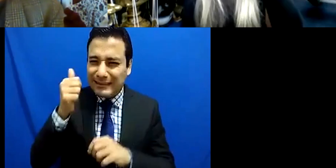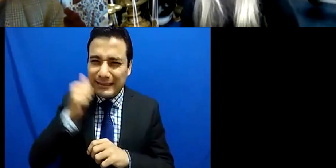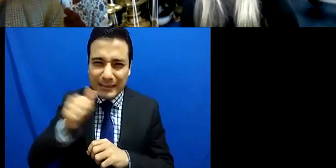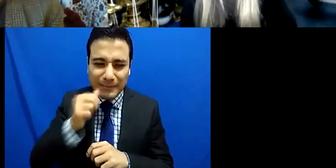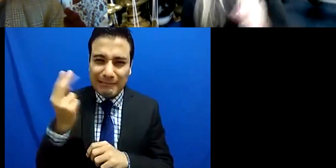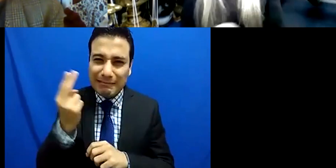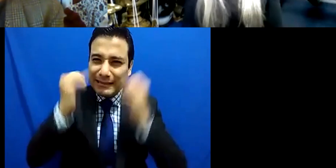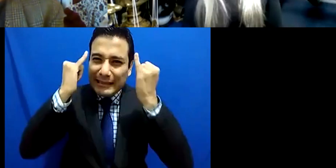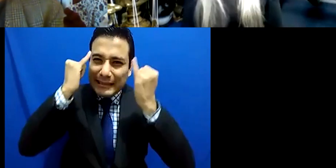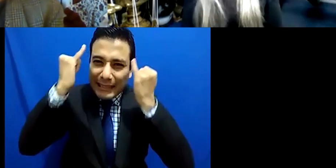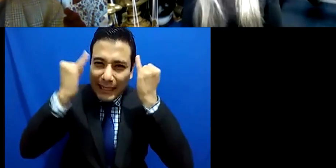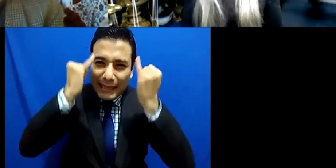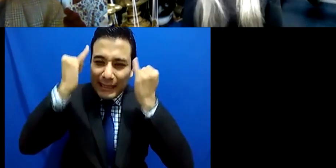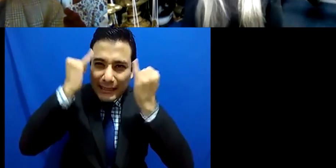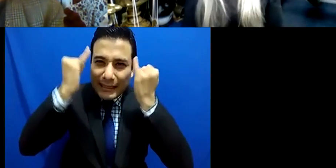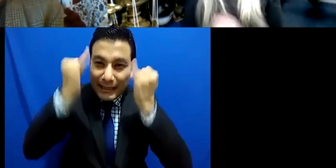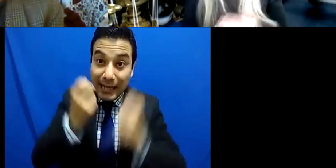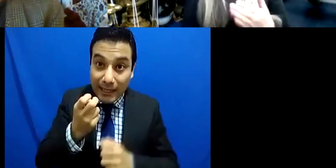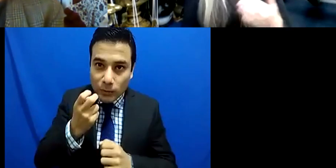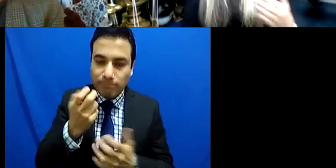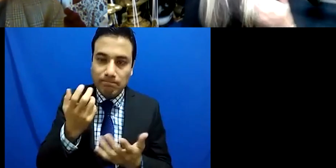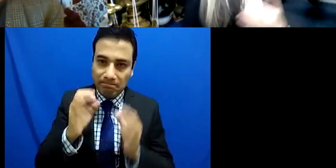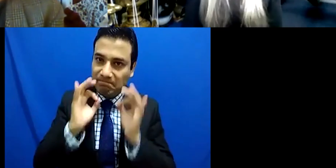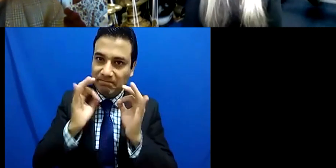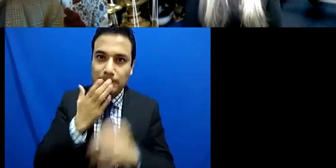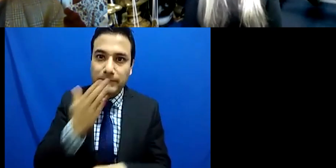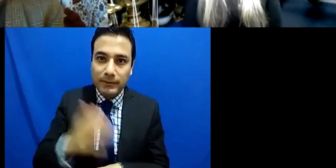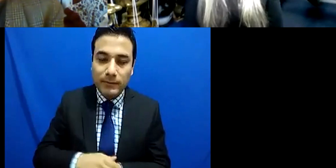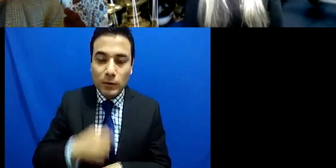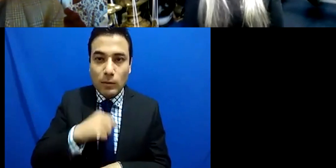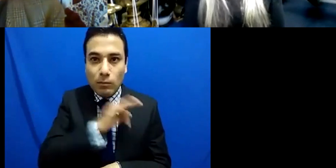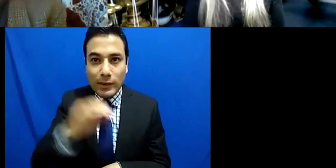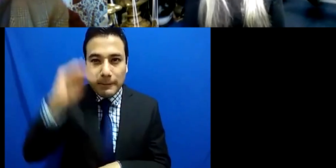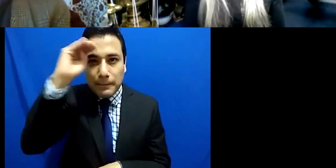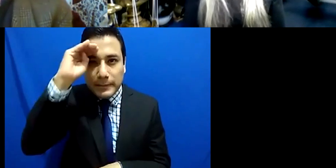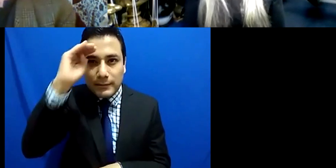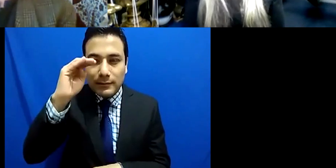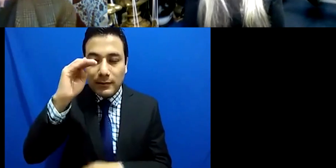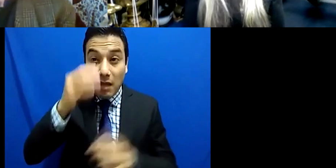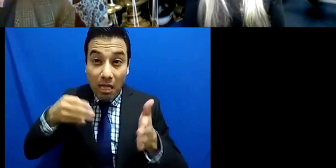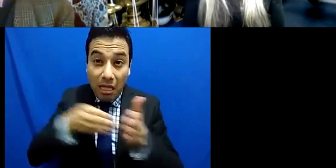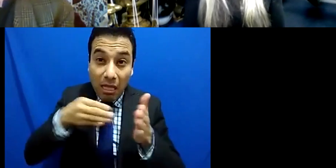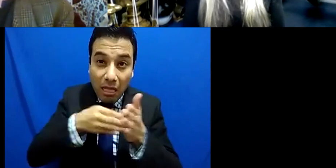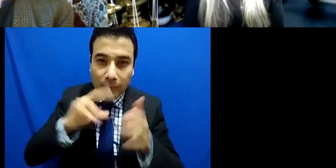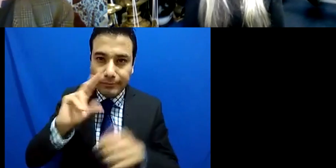think a little bit outside of the box but we have to take those little steps